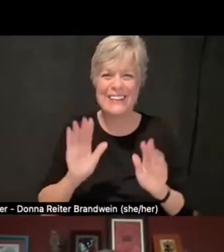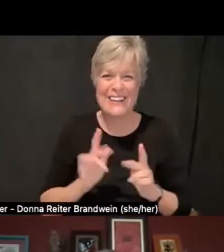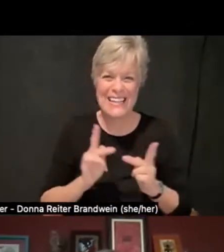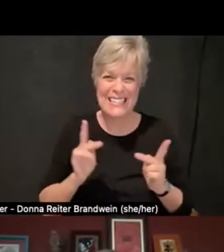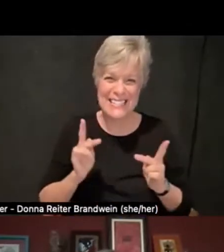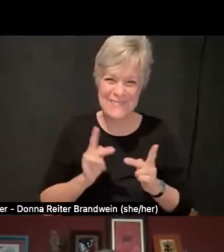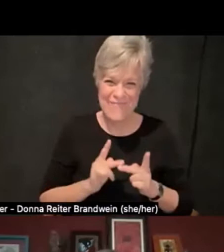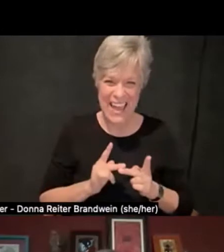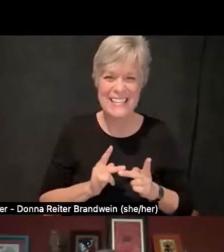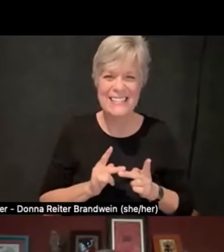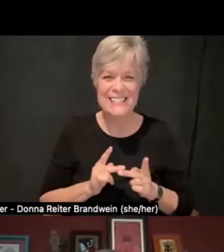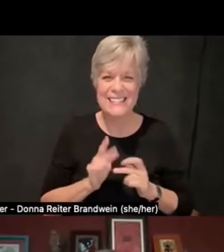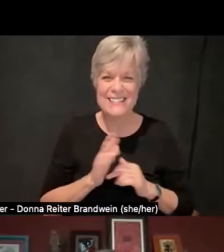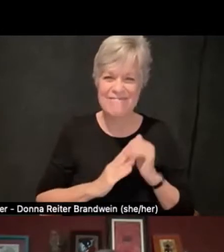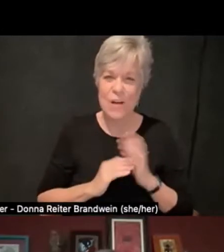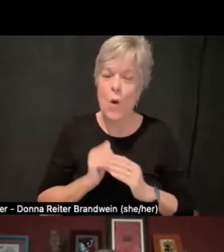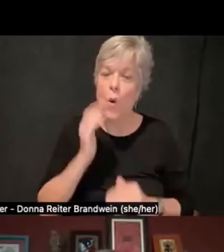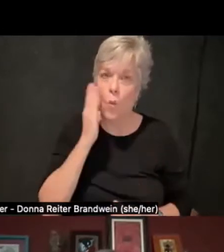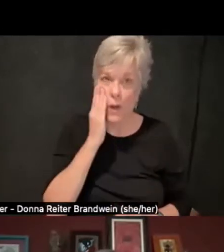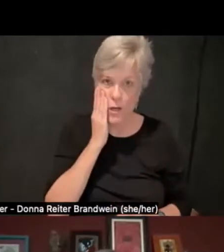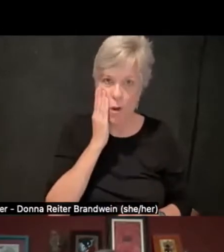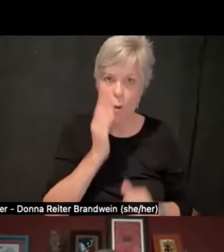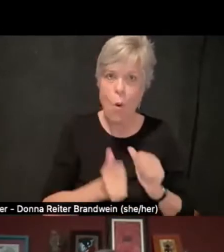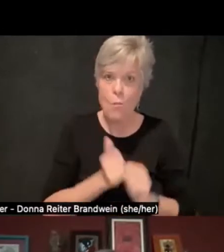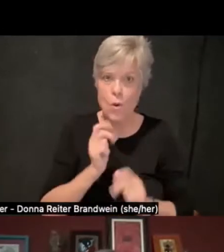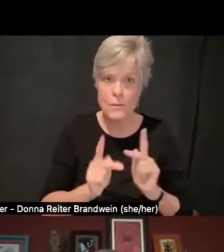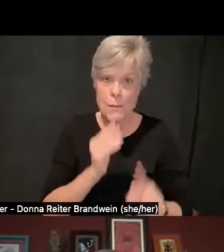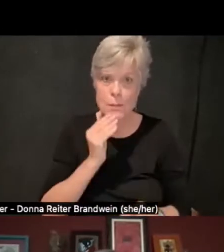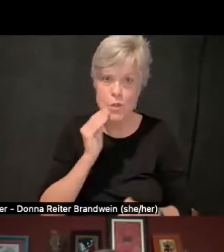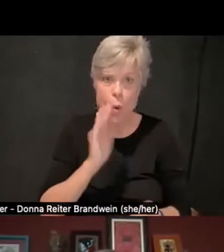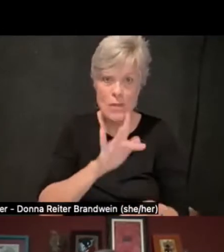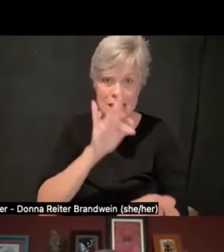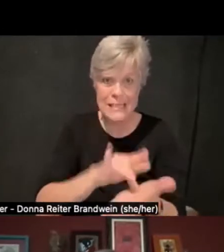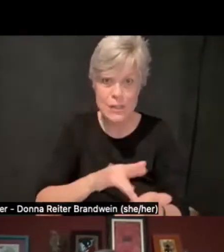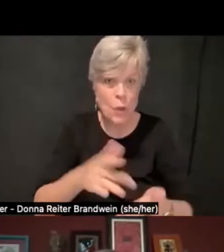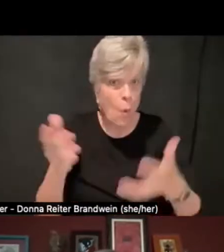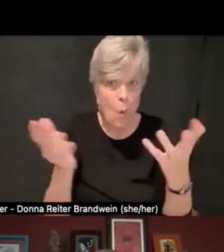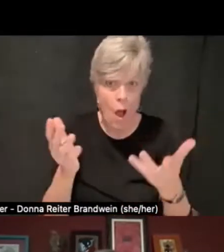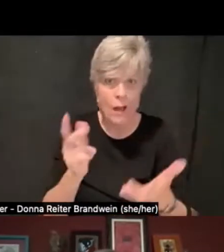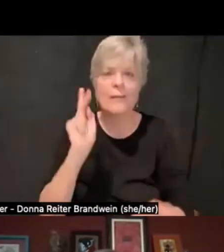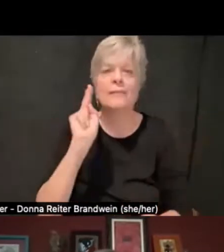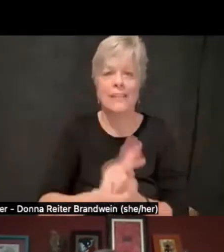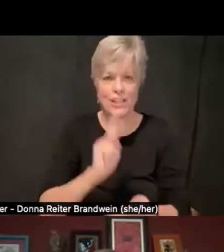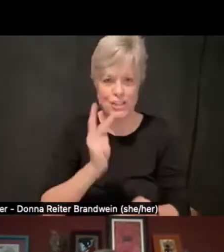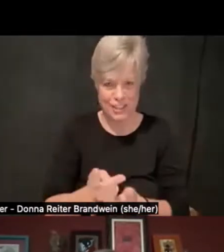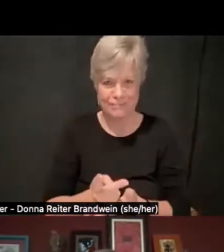We know that's the hub of most people's homes, and that mine included.